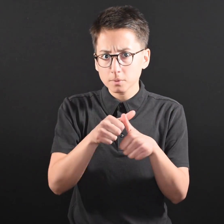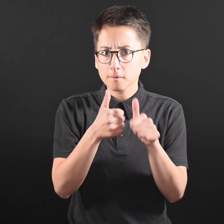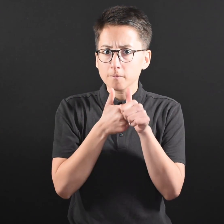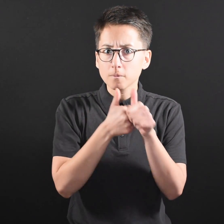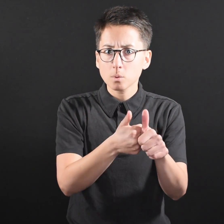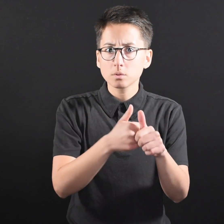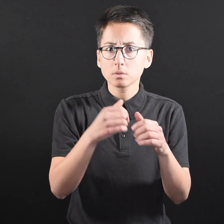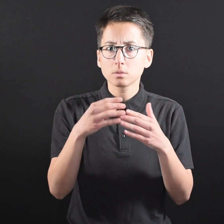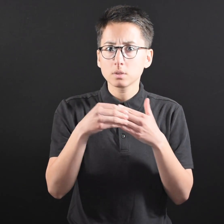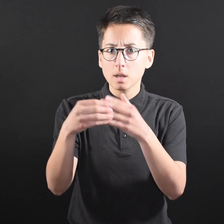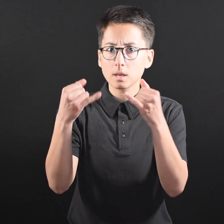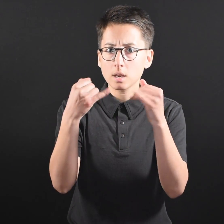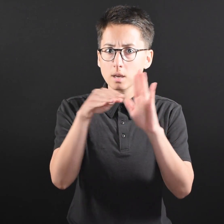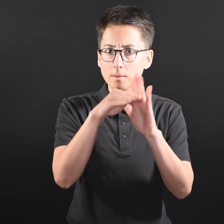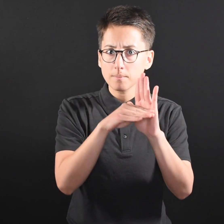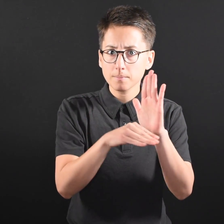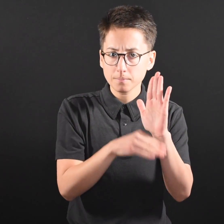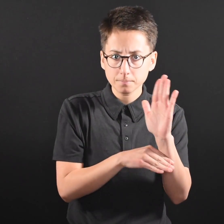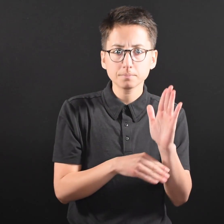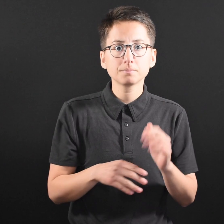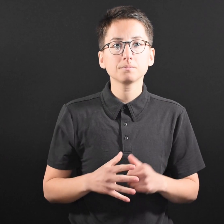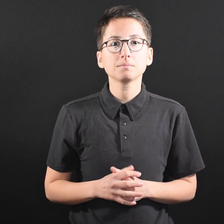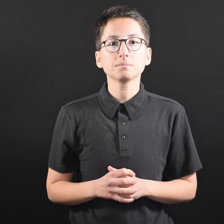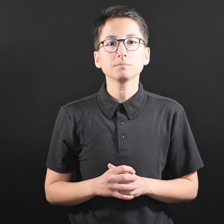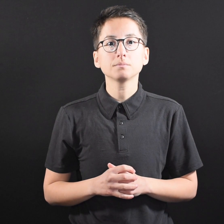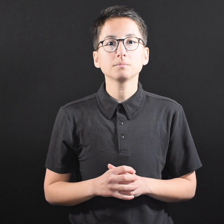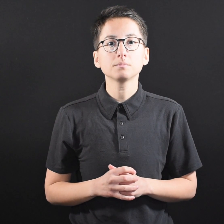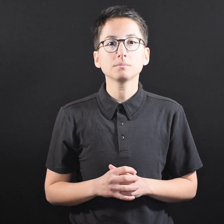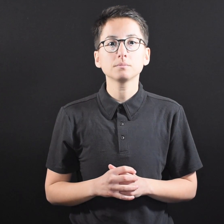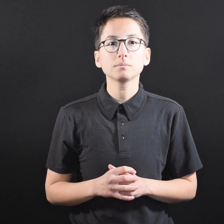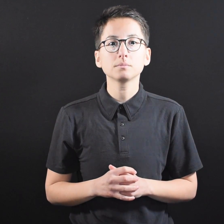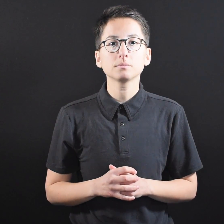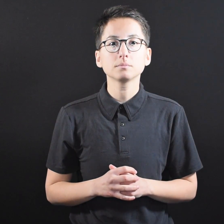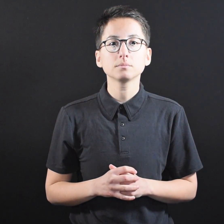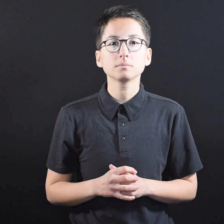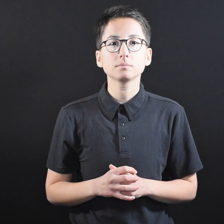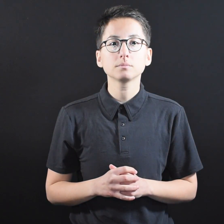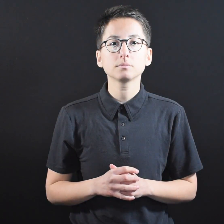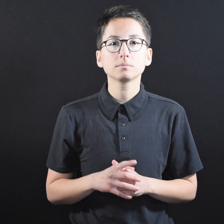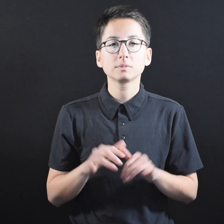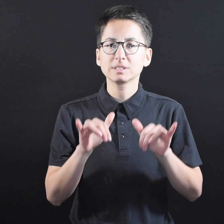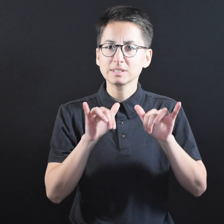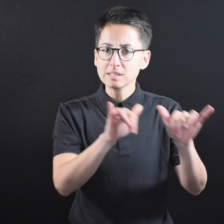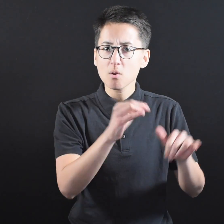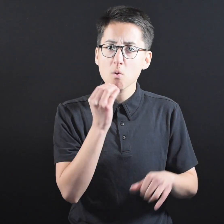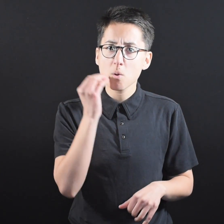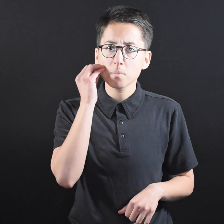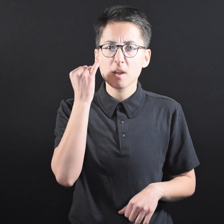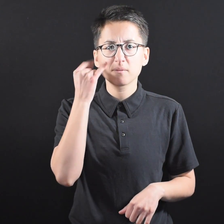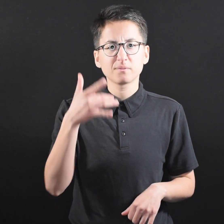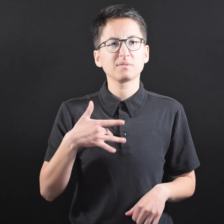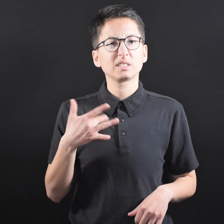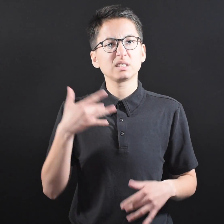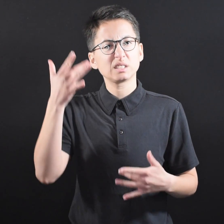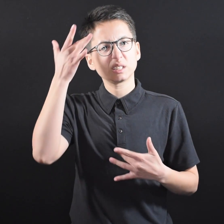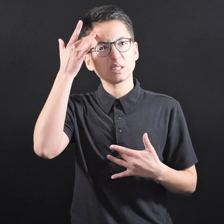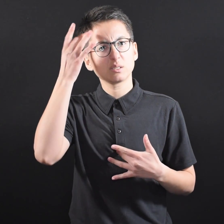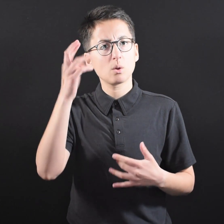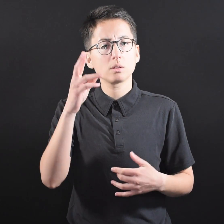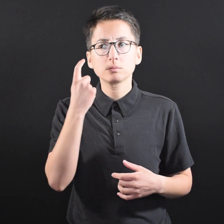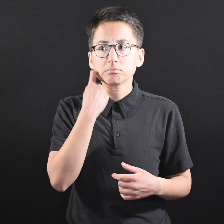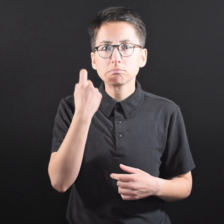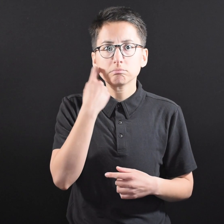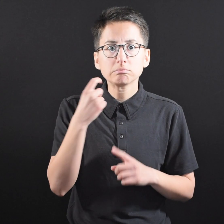remember to follow these basic guidelines: ● Stay at home if you feel sick or were